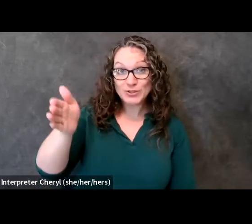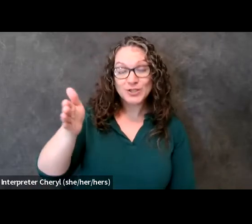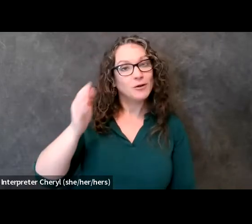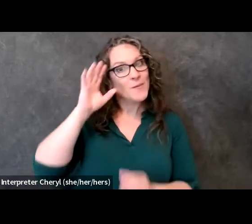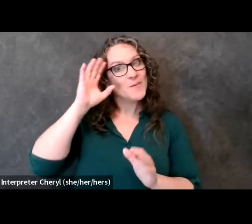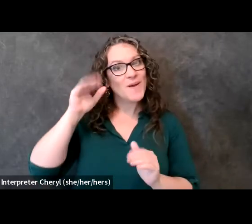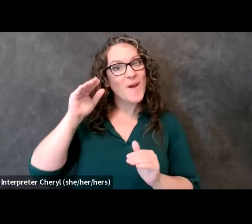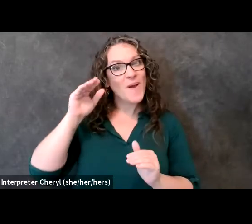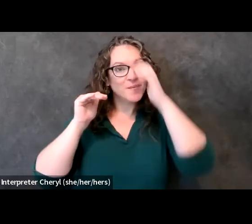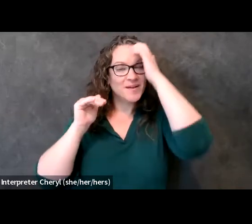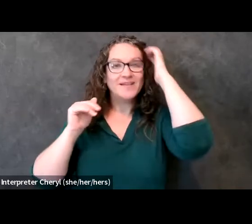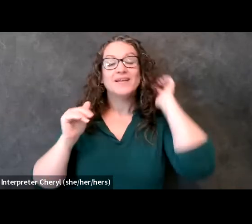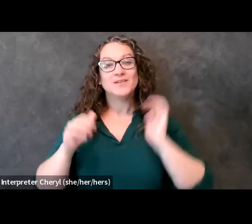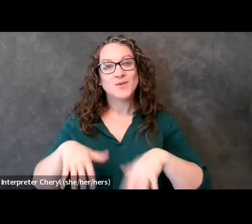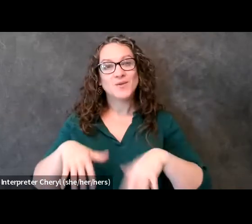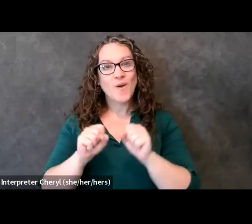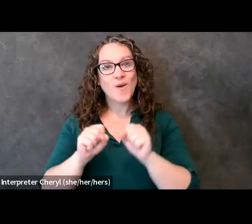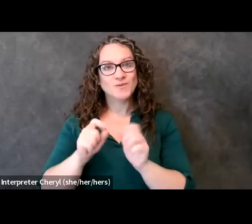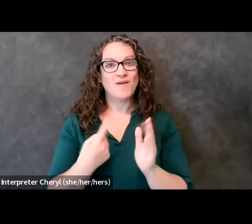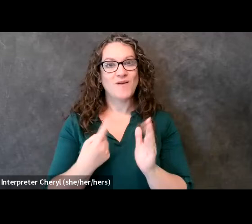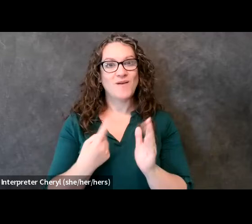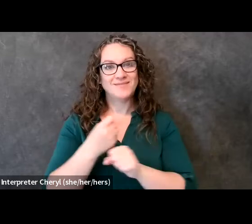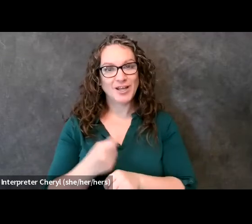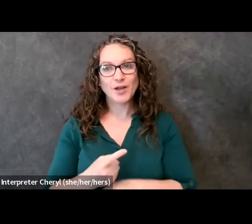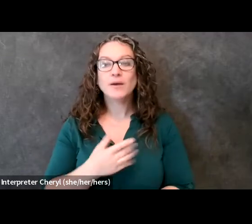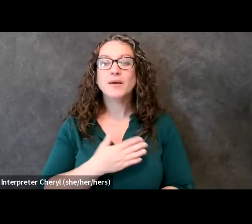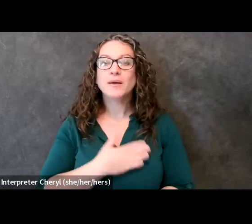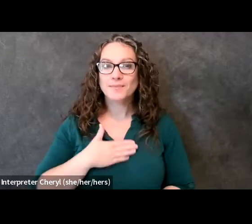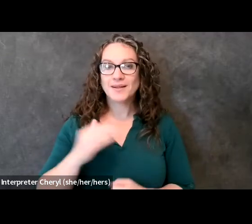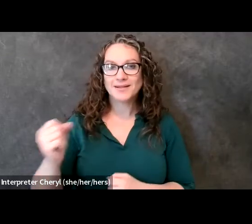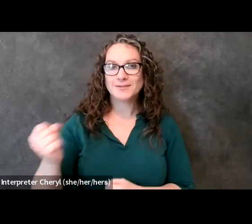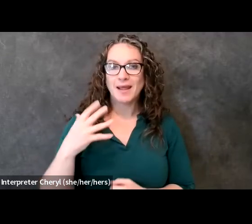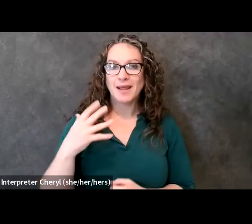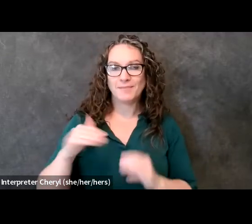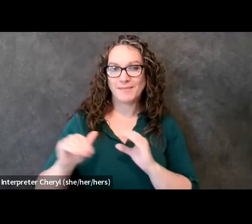definitely once a year um please shoot me an email about that as well because we would love